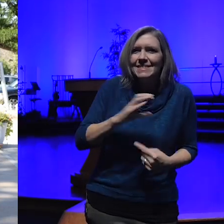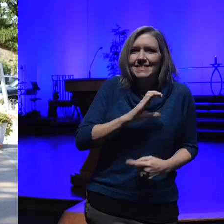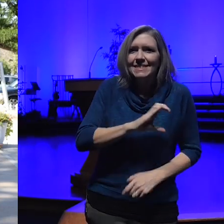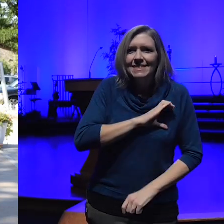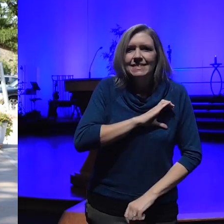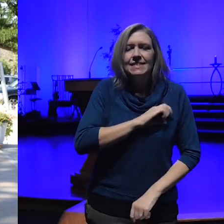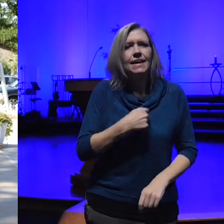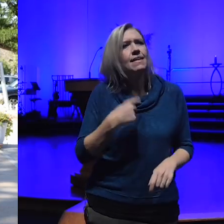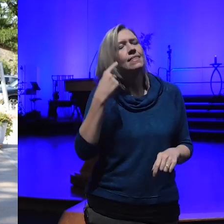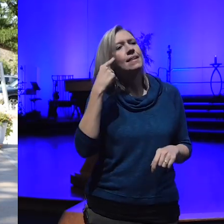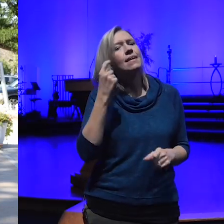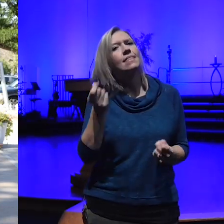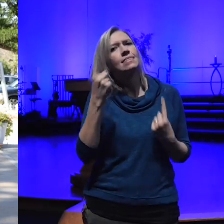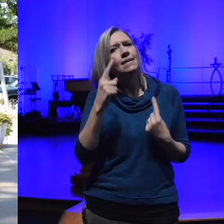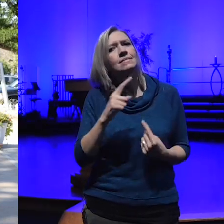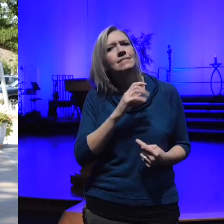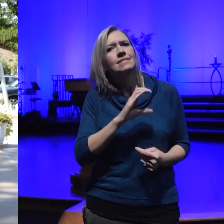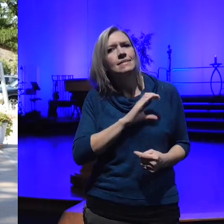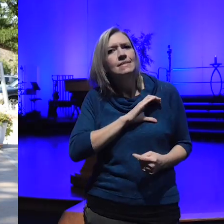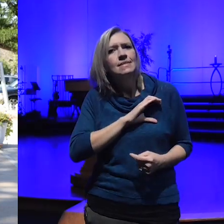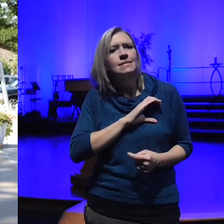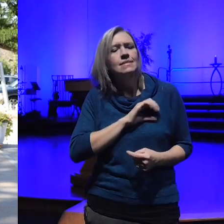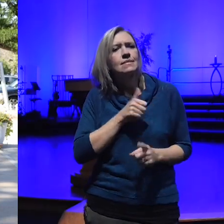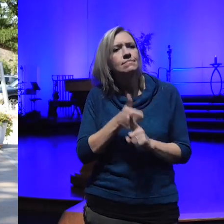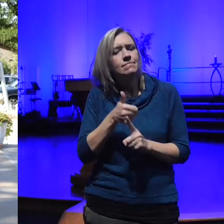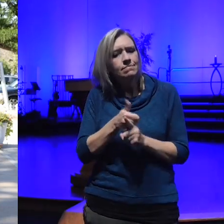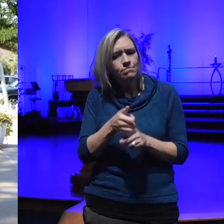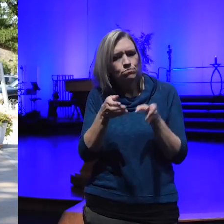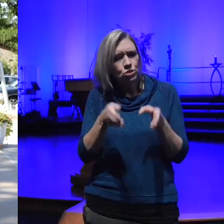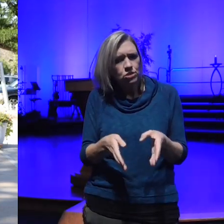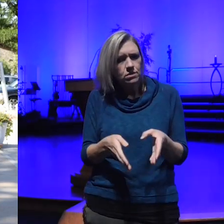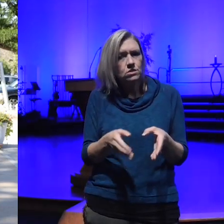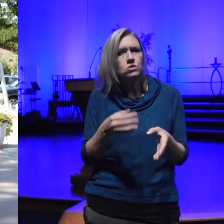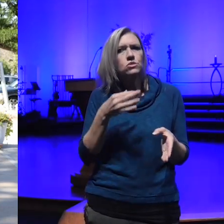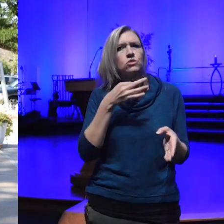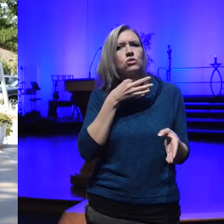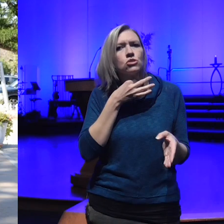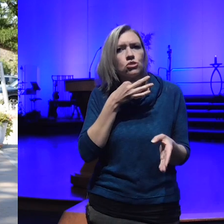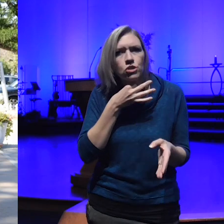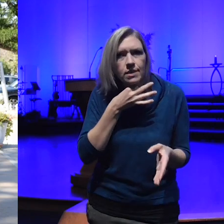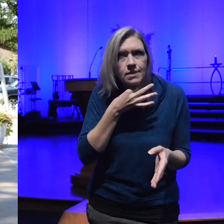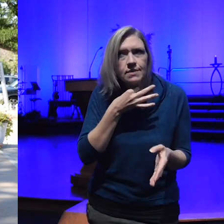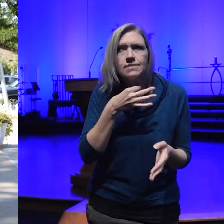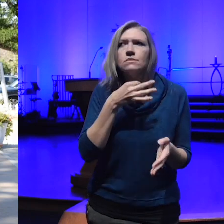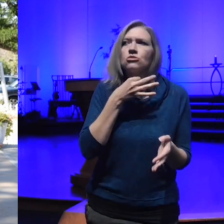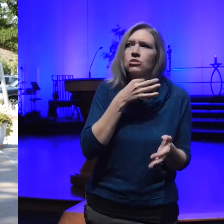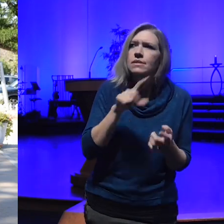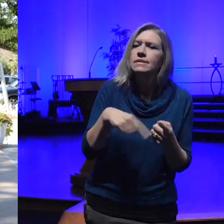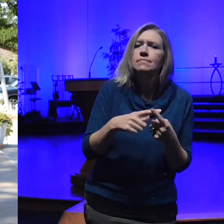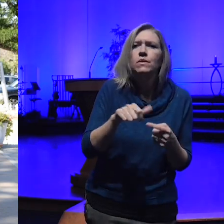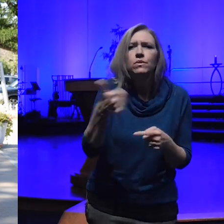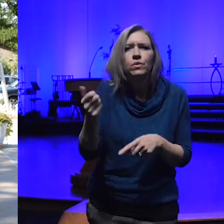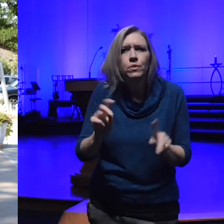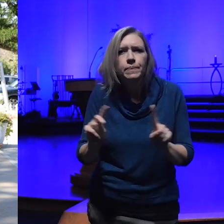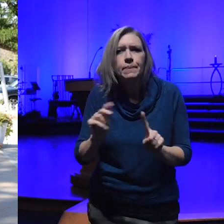citizen is someone who is curious curious about other people and about uh the wise and House of